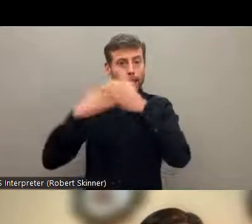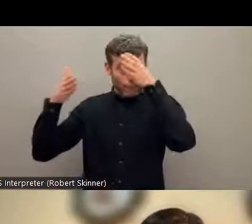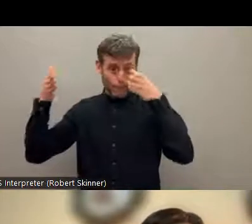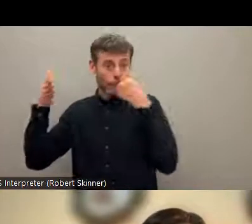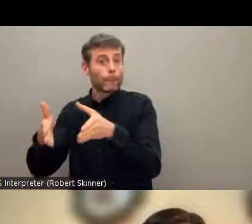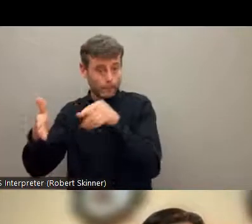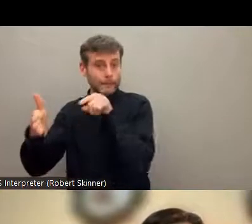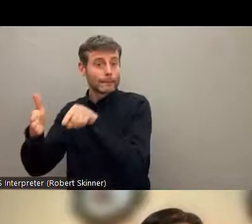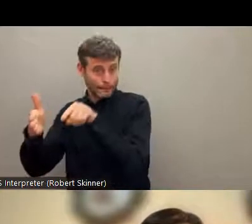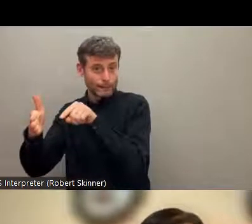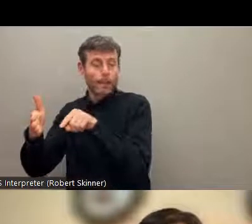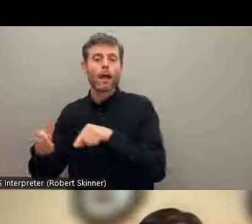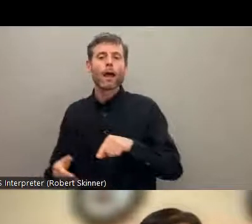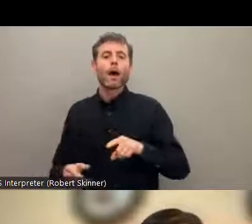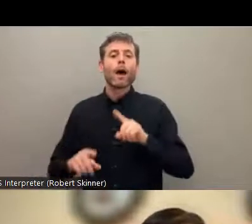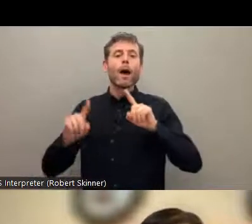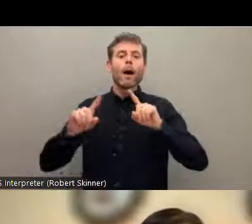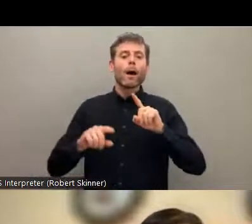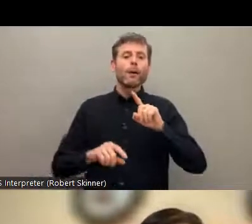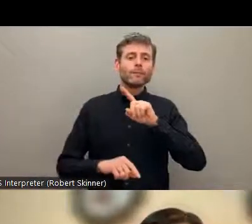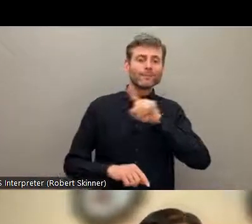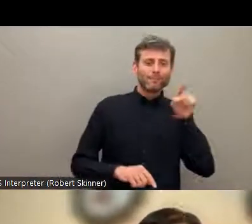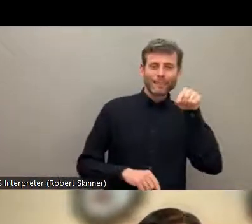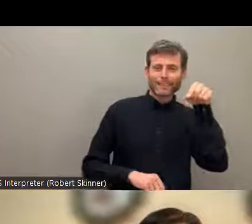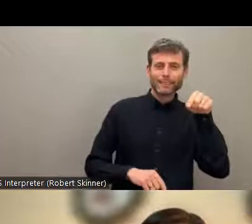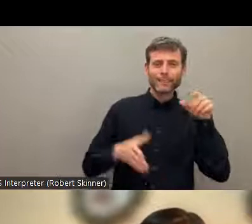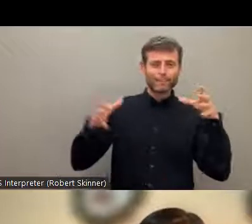disabilities. Most indigenous people are not within these two